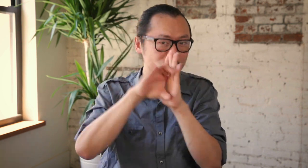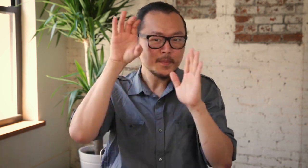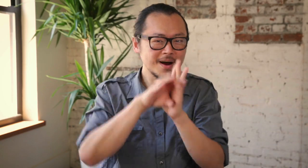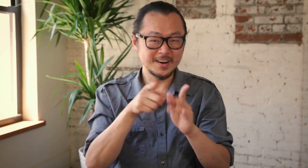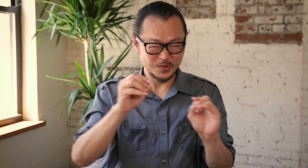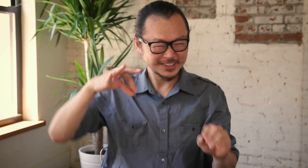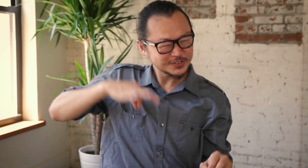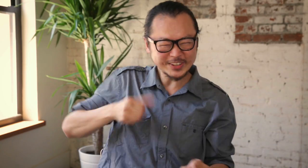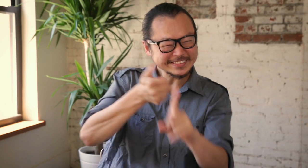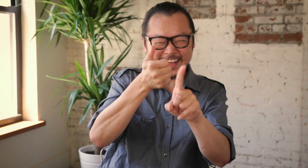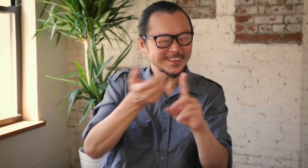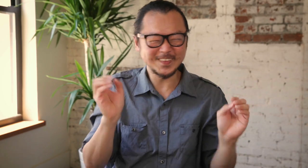There's no benefit to yourself.